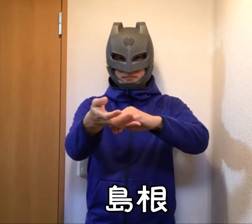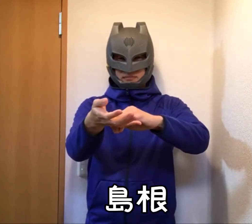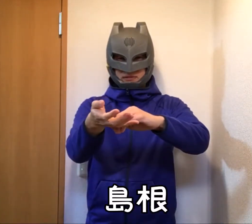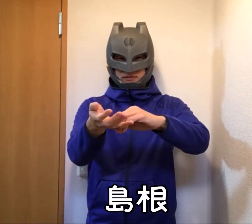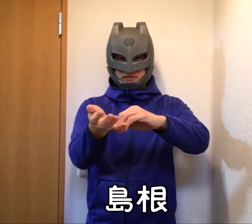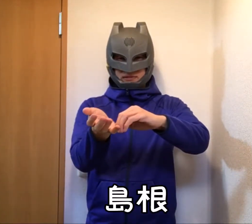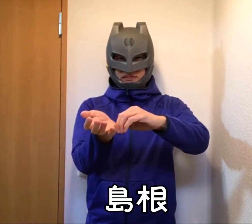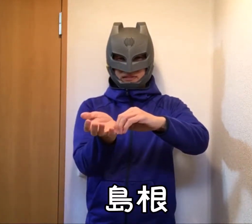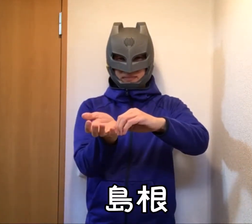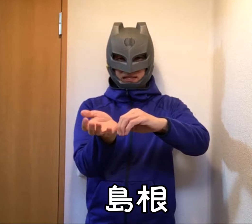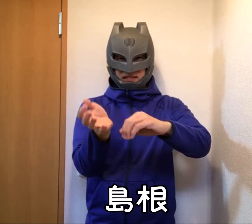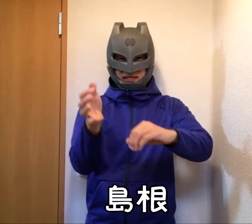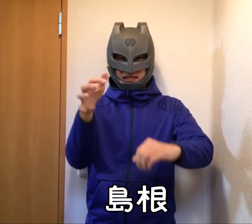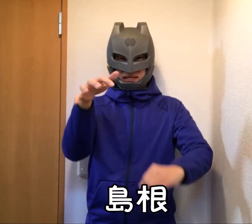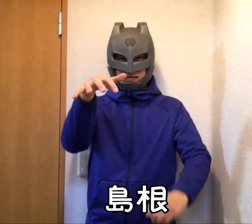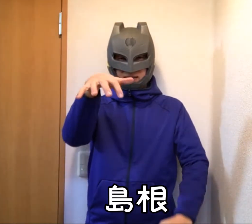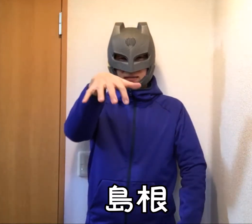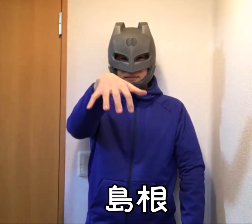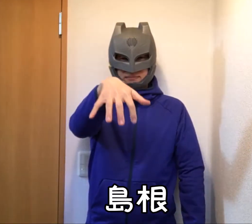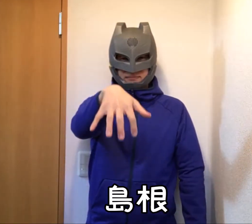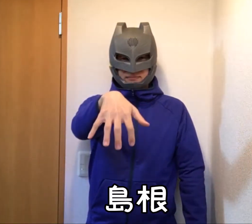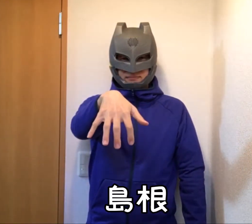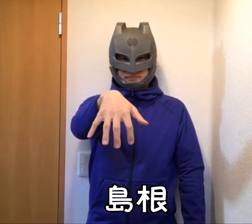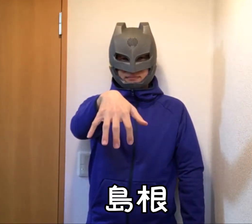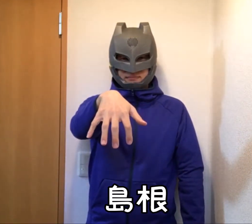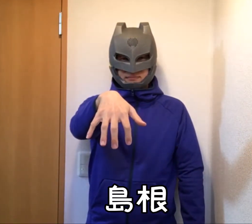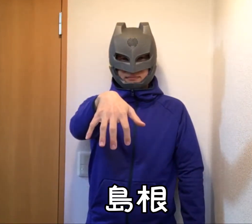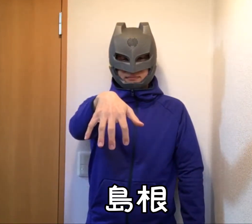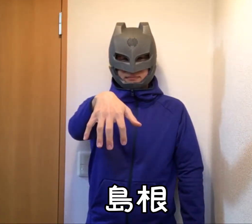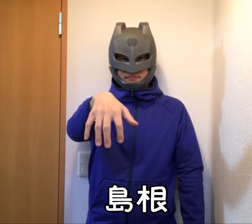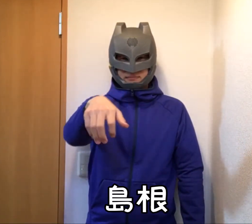Shimane